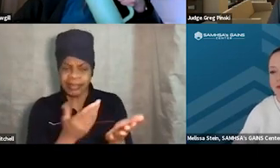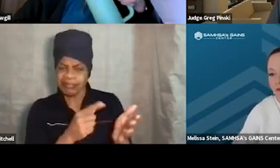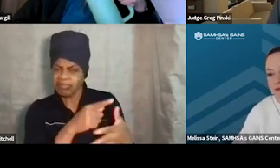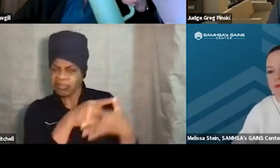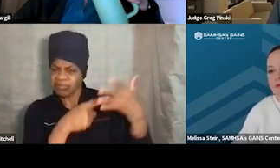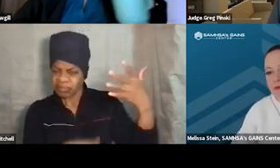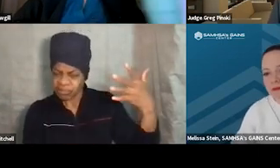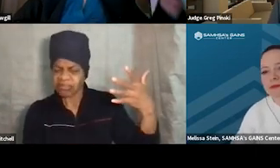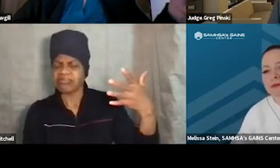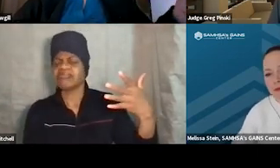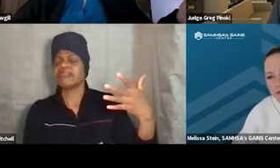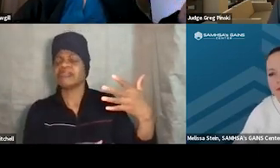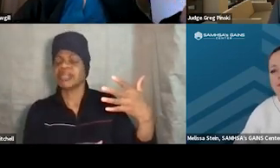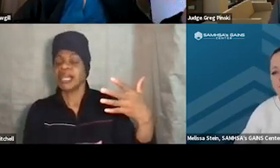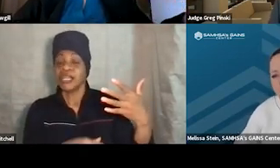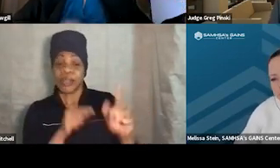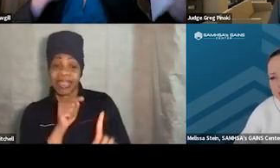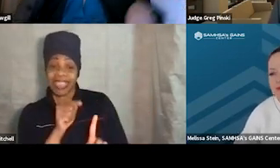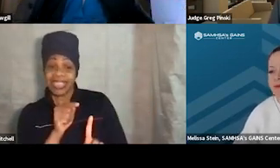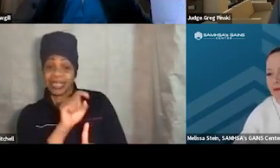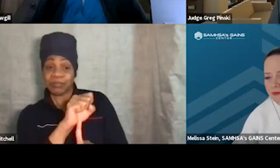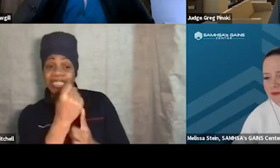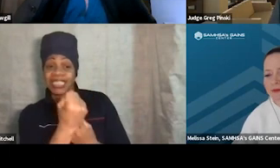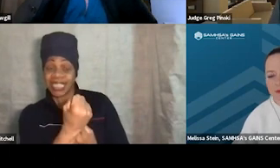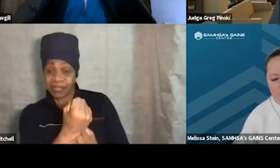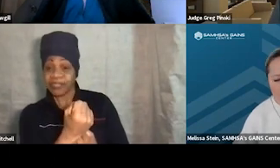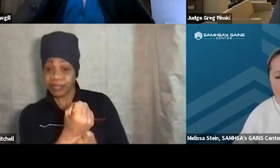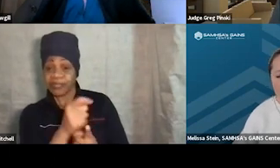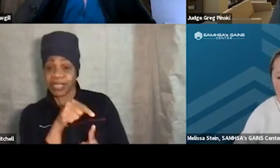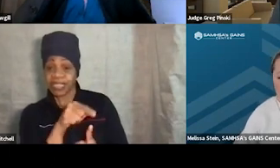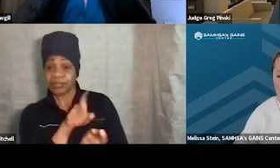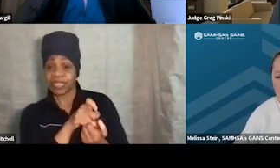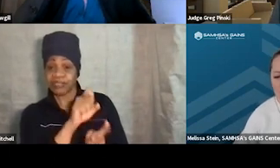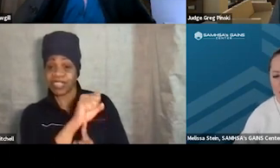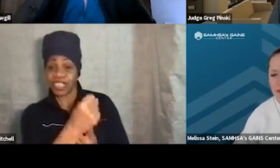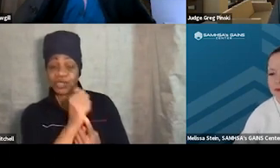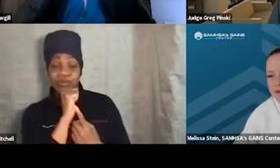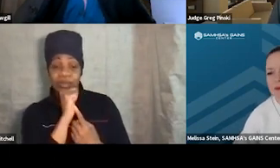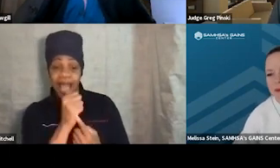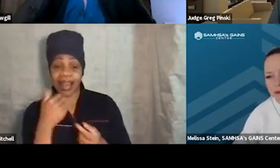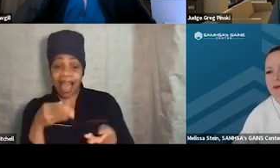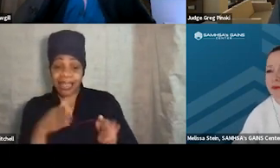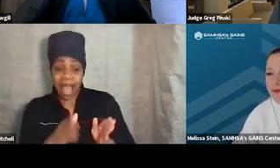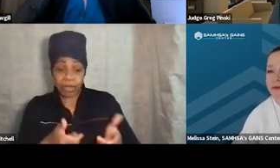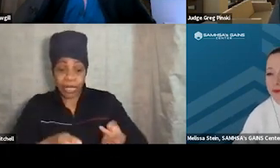So in this particular instance, not playing the video game was something that motivated